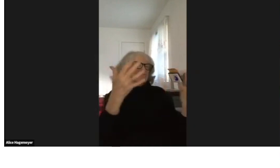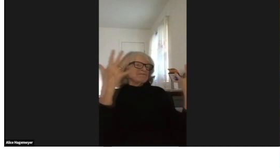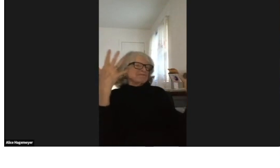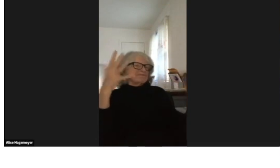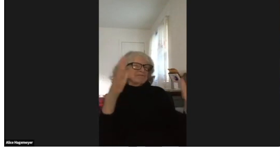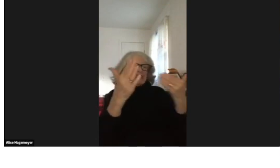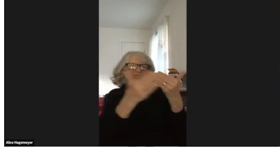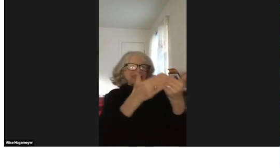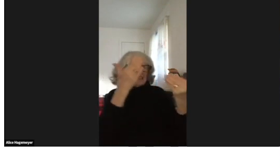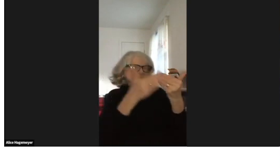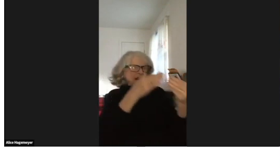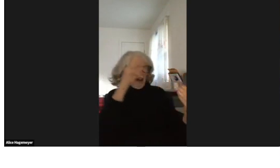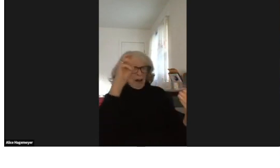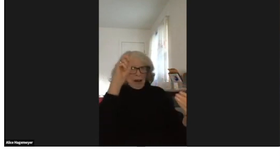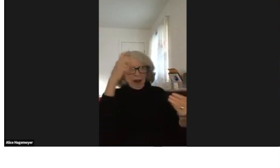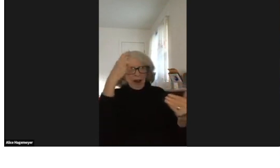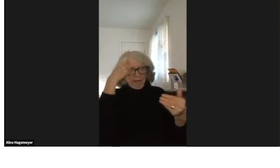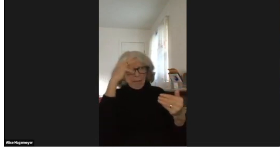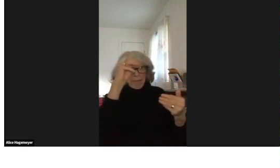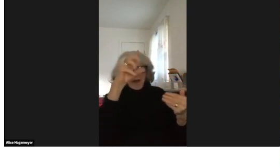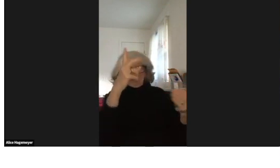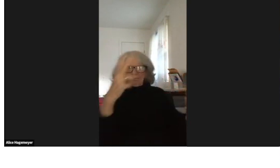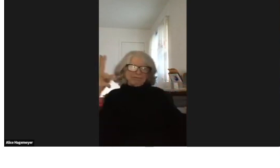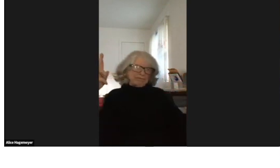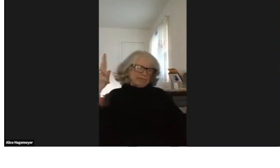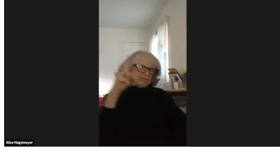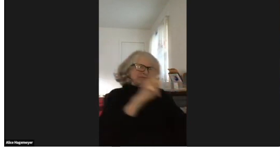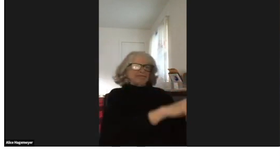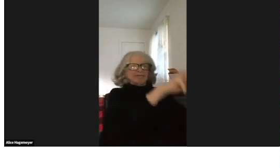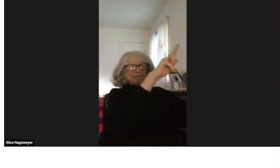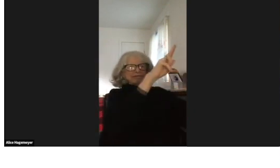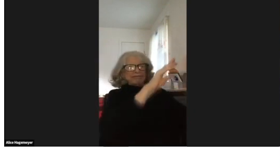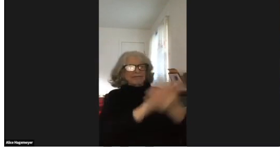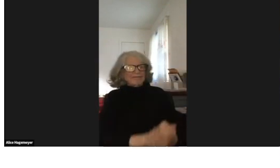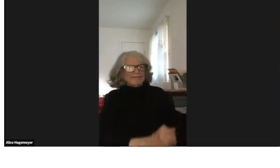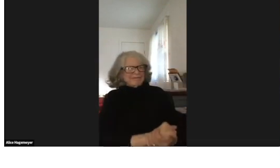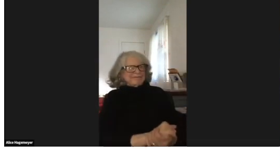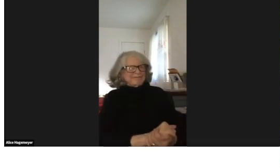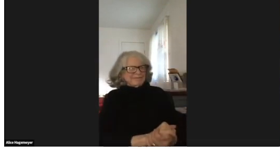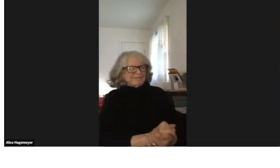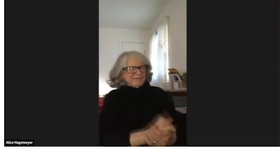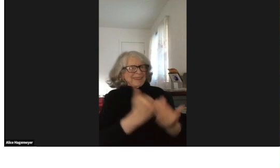His deep involvement helped convince the State of Maryland